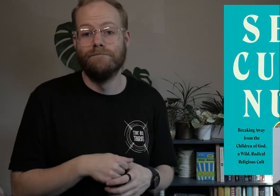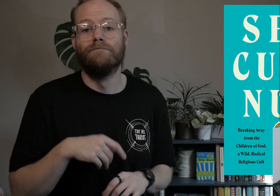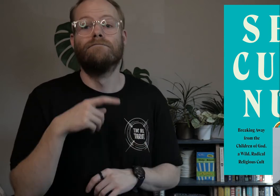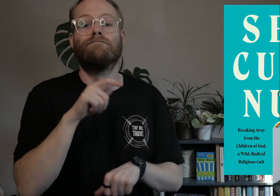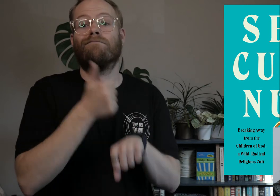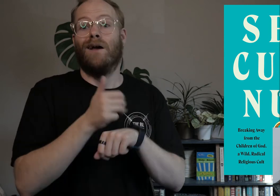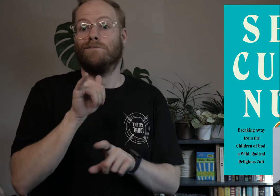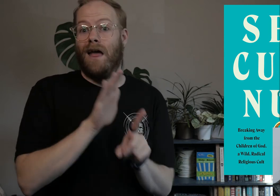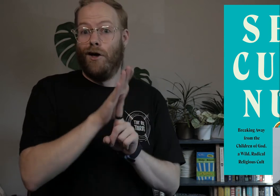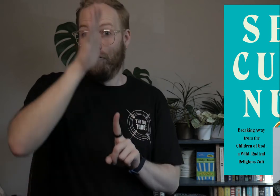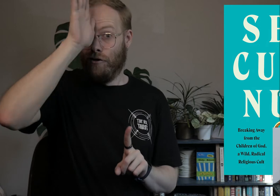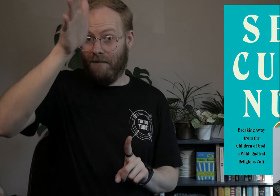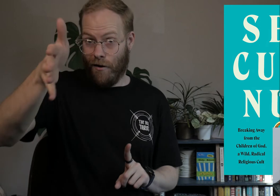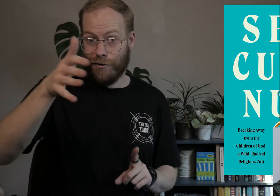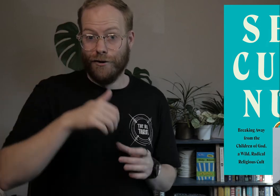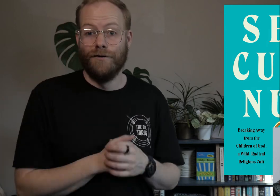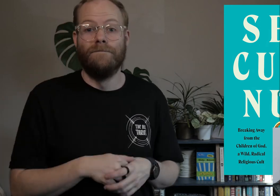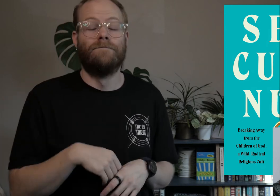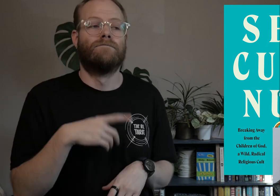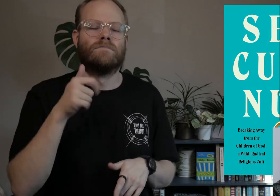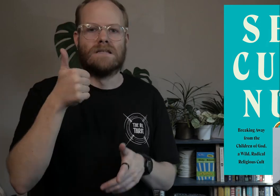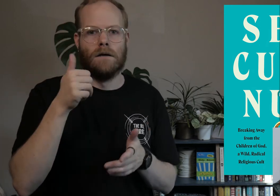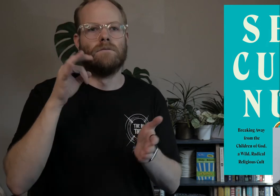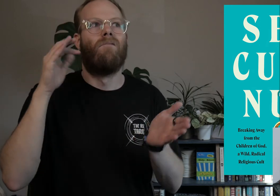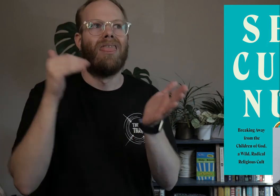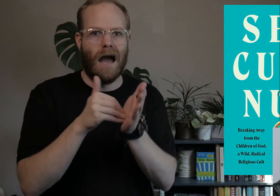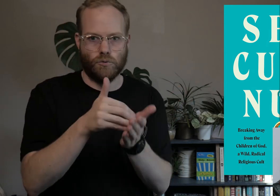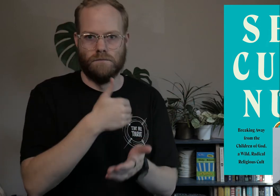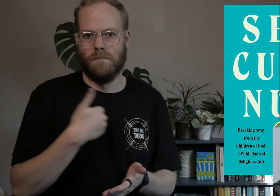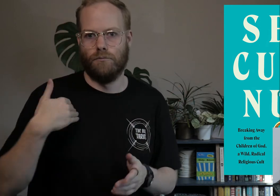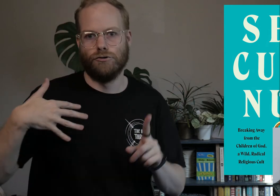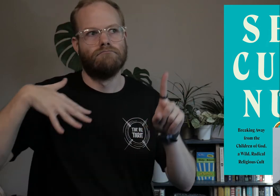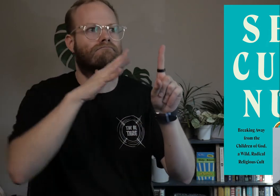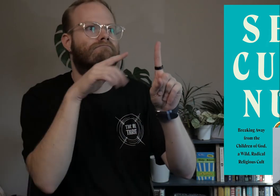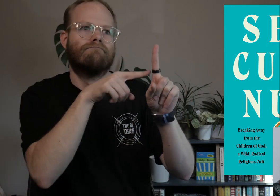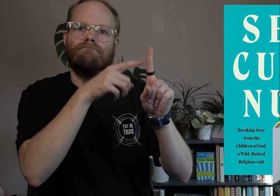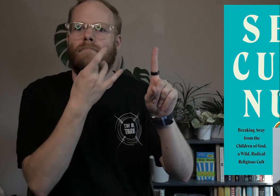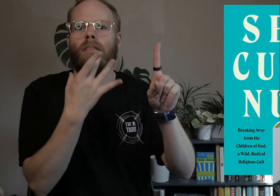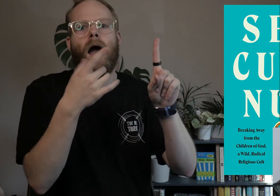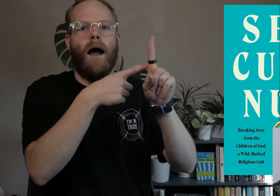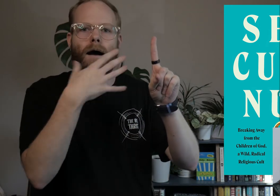it was founded by her grandfather, with tens of thousands members looking to him as their light.